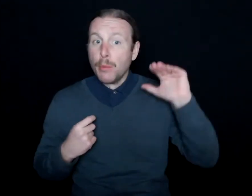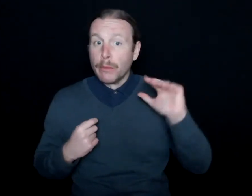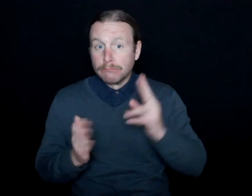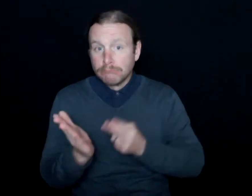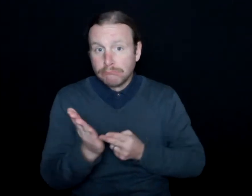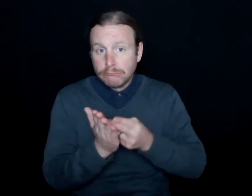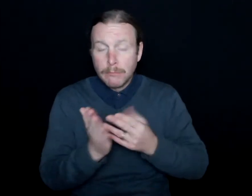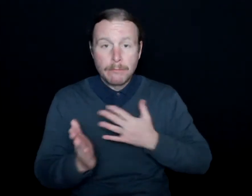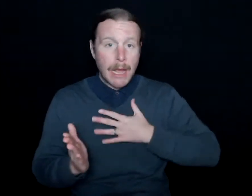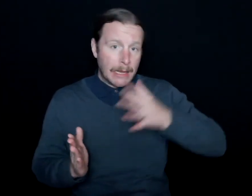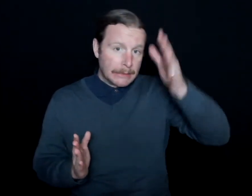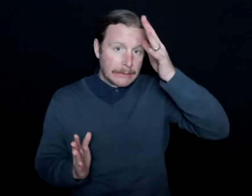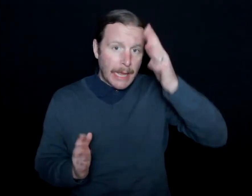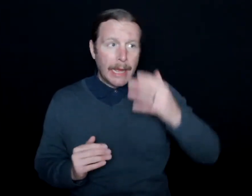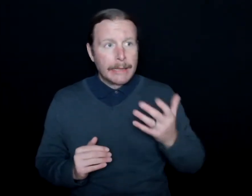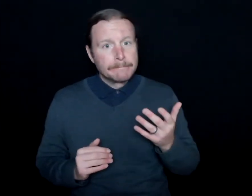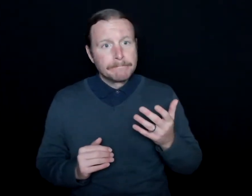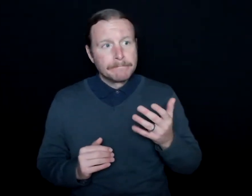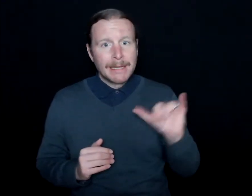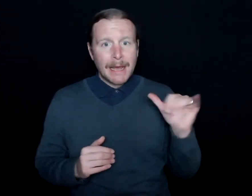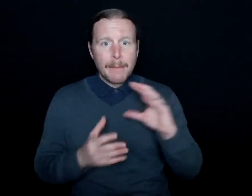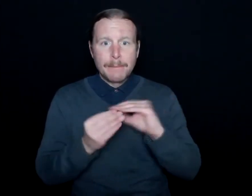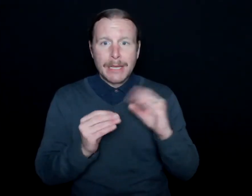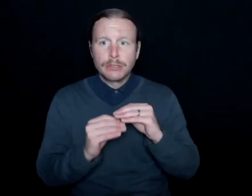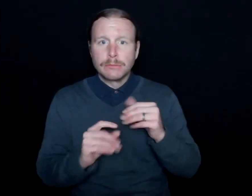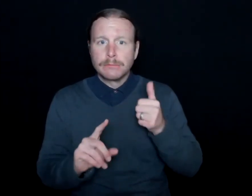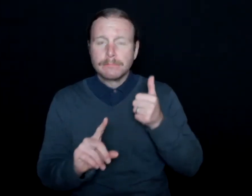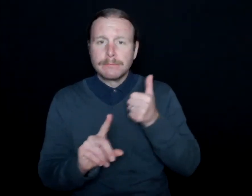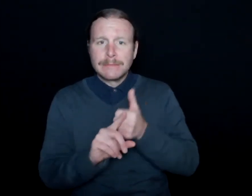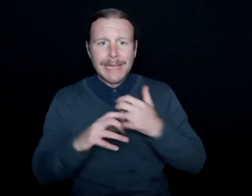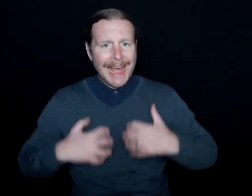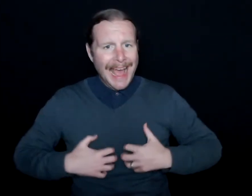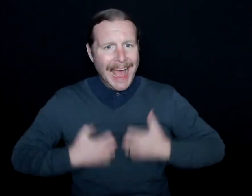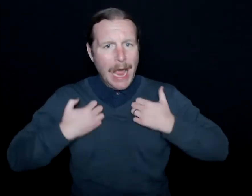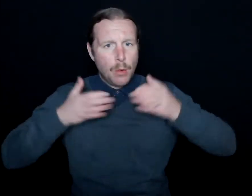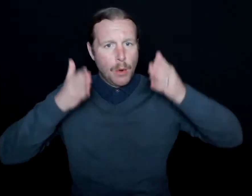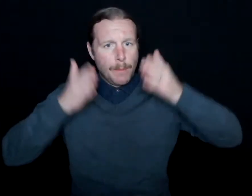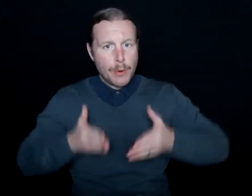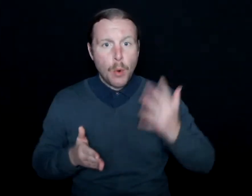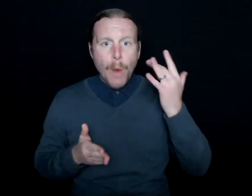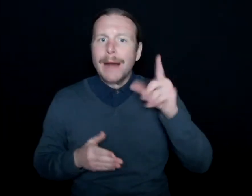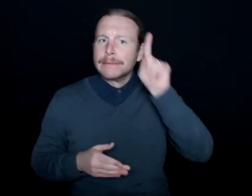My dad, like I said, was a very angry individual because he was deaf.